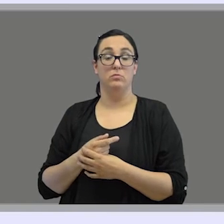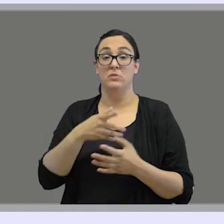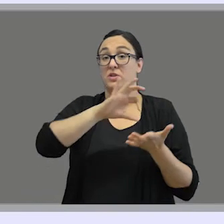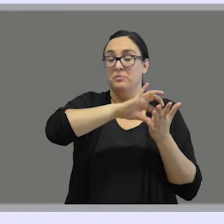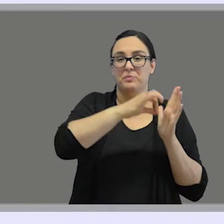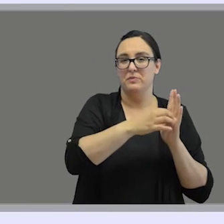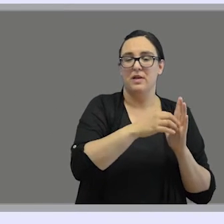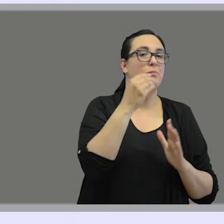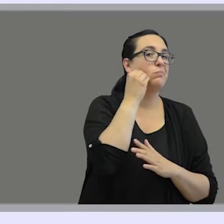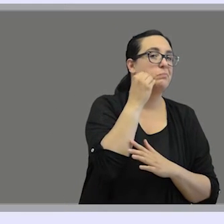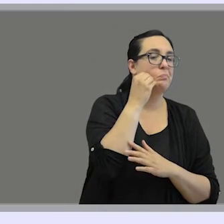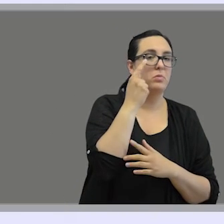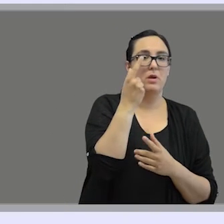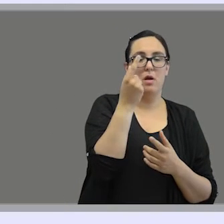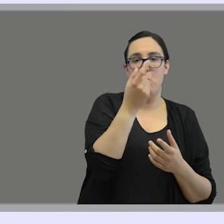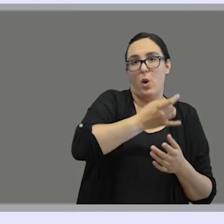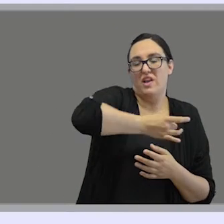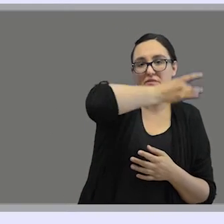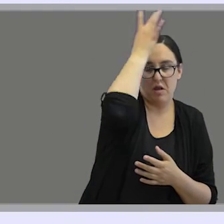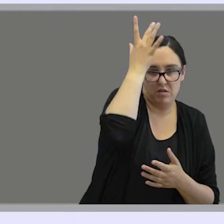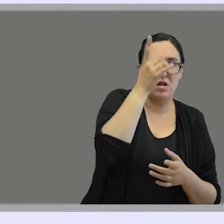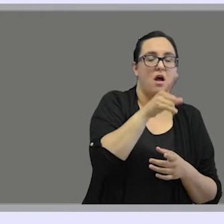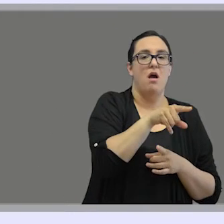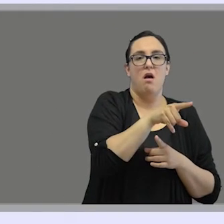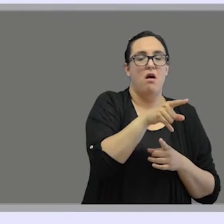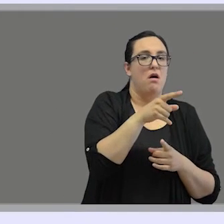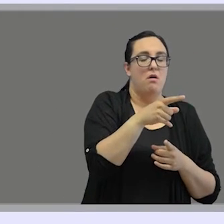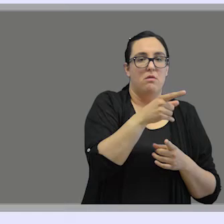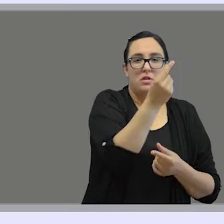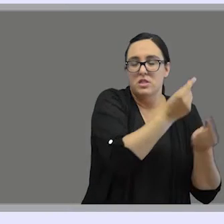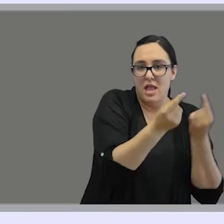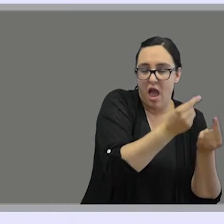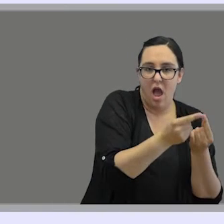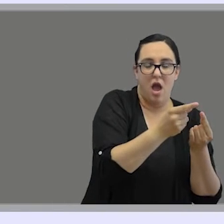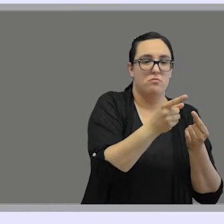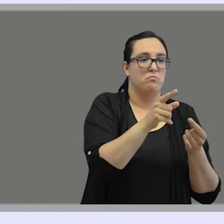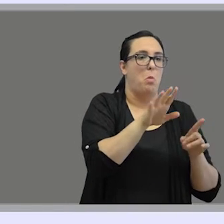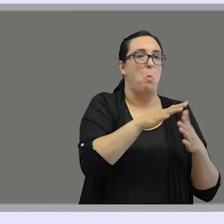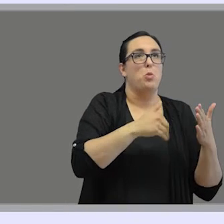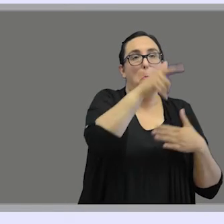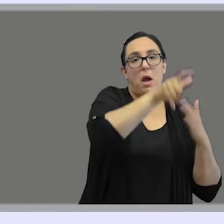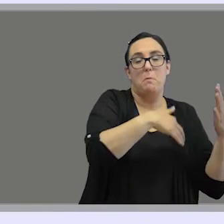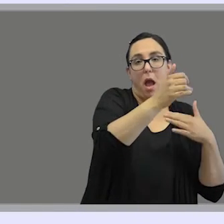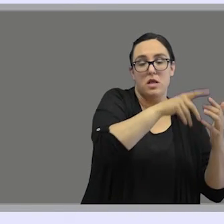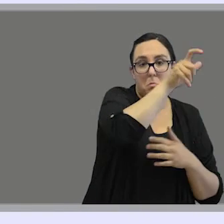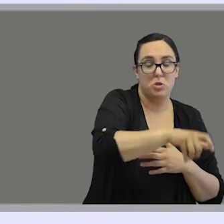artificial or devised communication systems are invented by specific individuals, like educators,